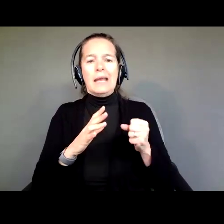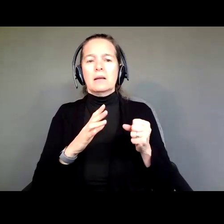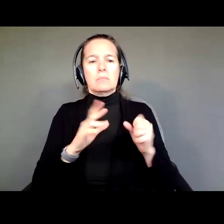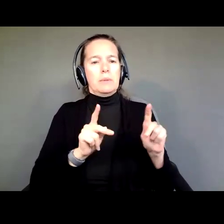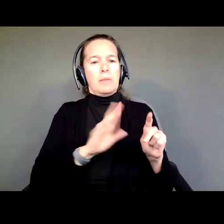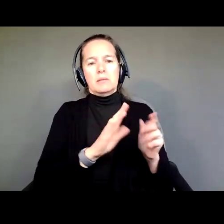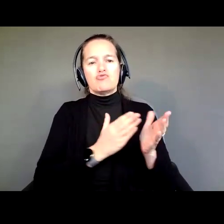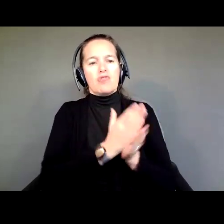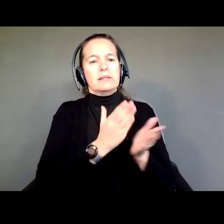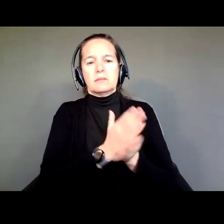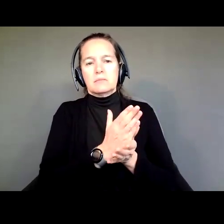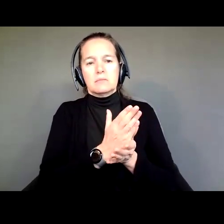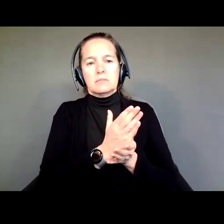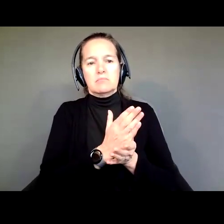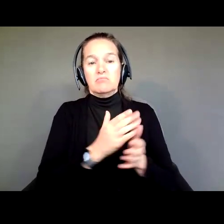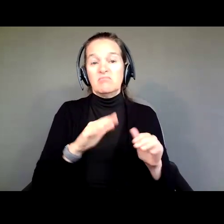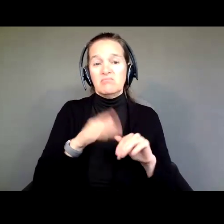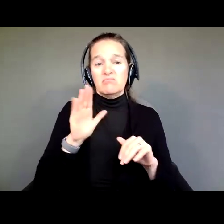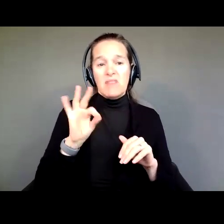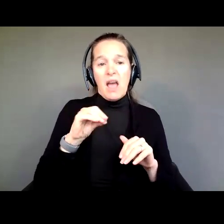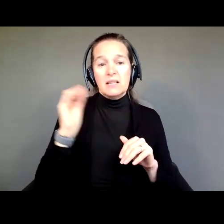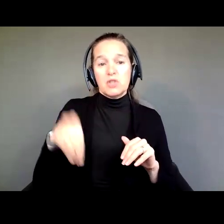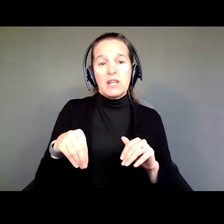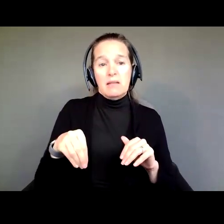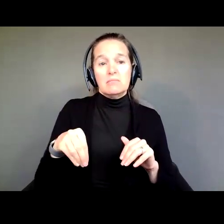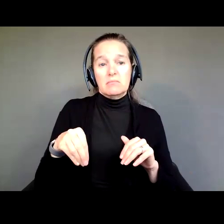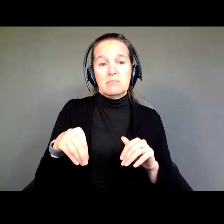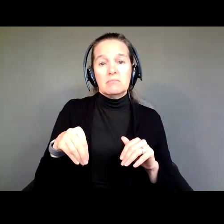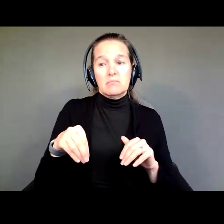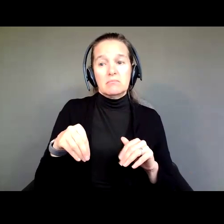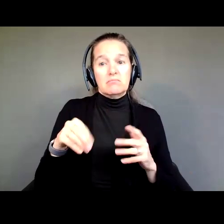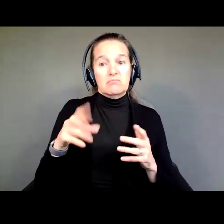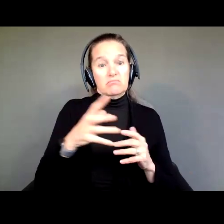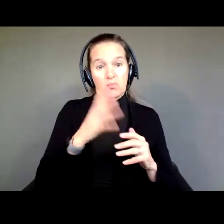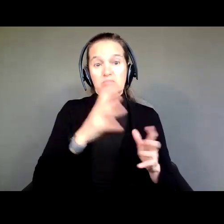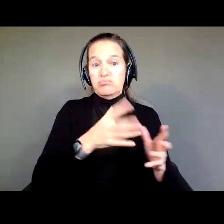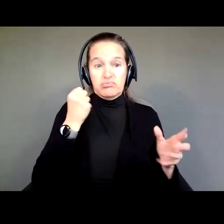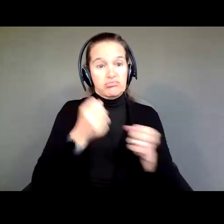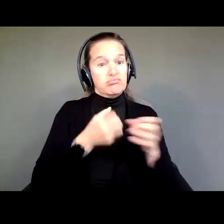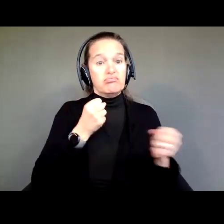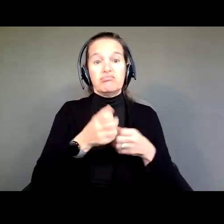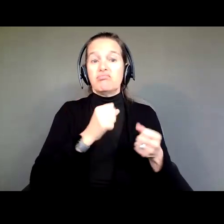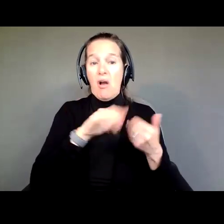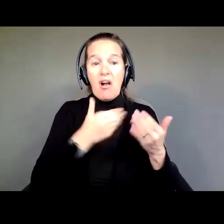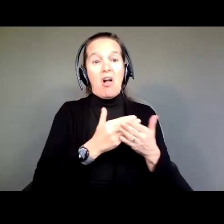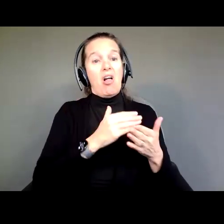Over 90% of guardianship takes away all of the rights of the person, whether or not the